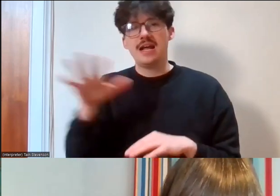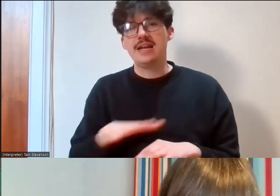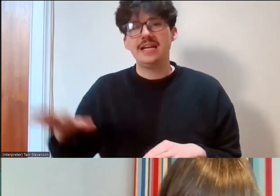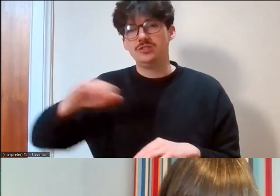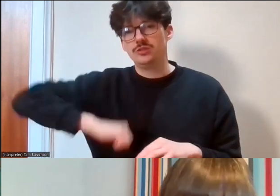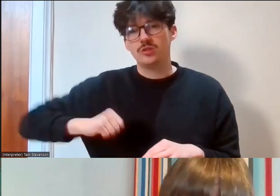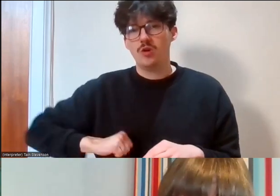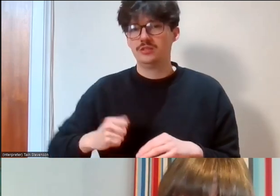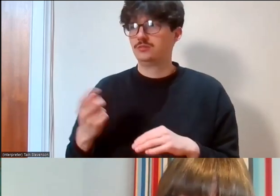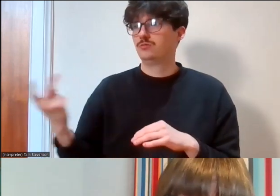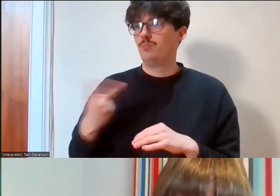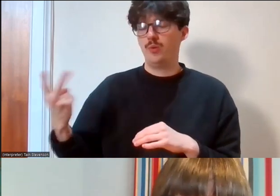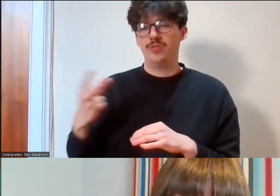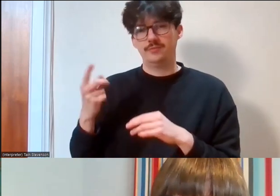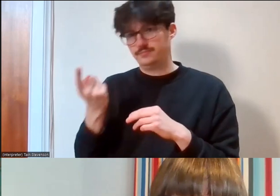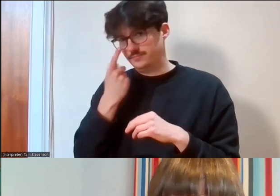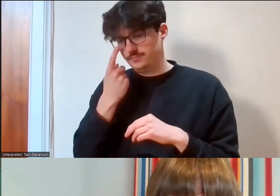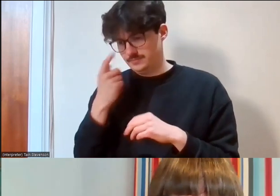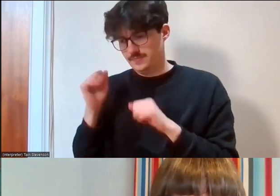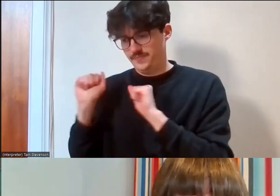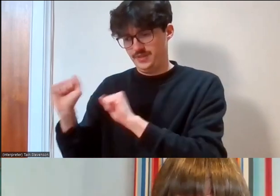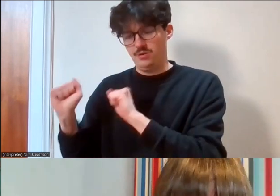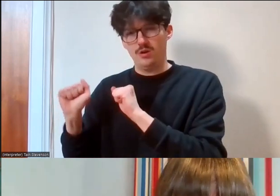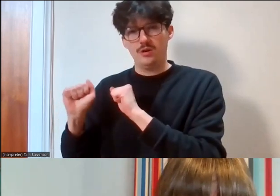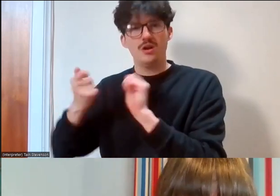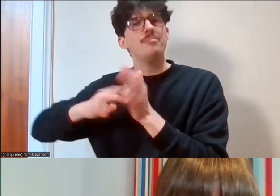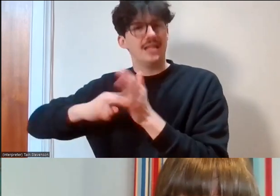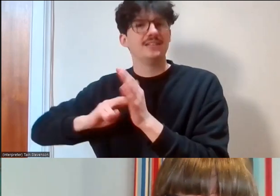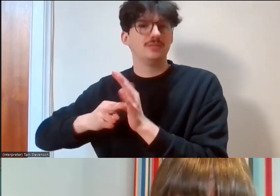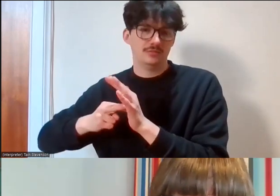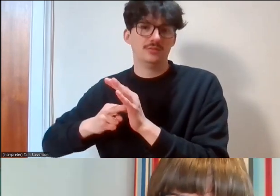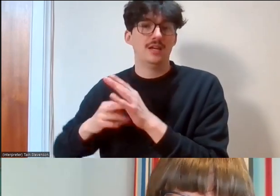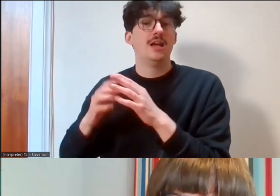priorities as well and we've always been very good at being able to adapt it and, you know,